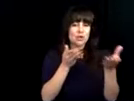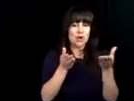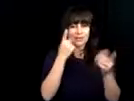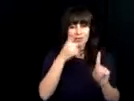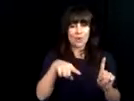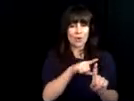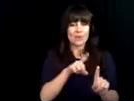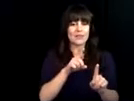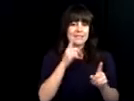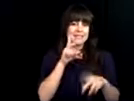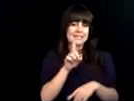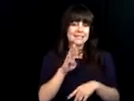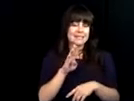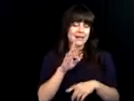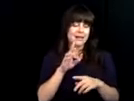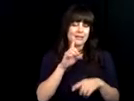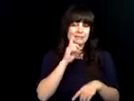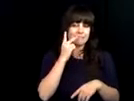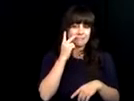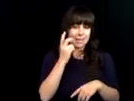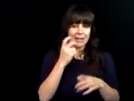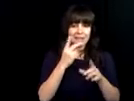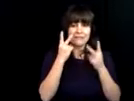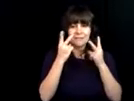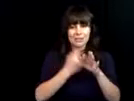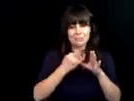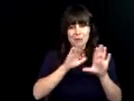and the next 100 years of service to the vision impaired community.